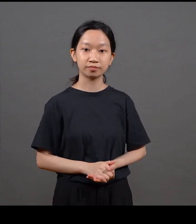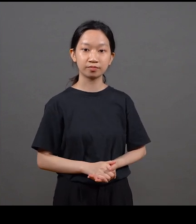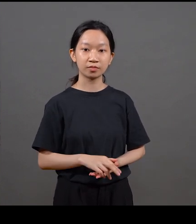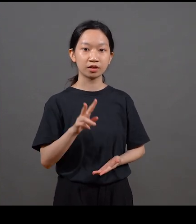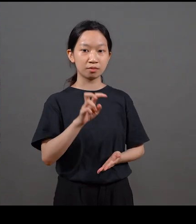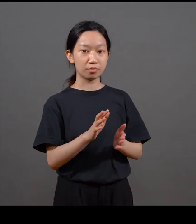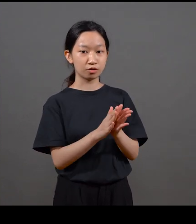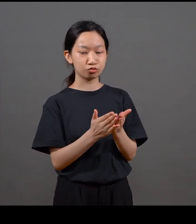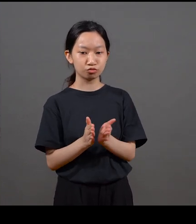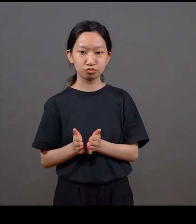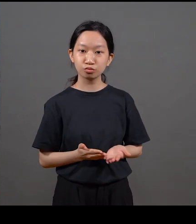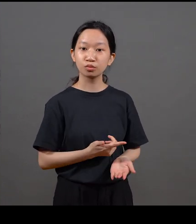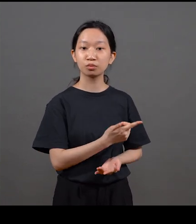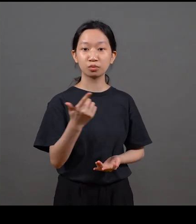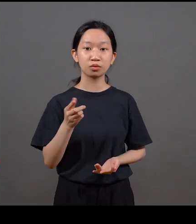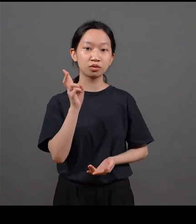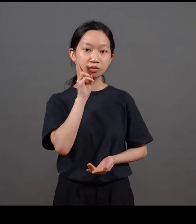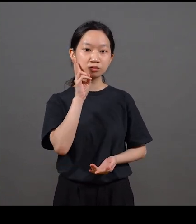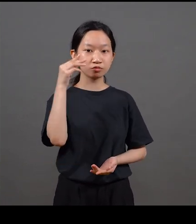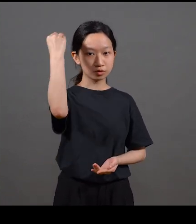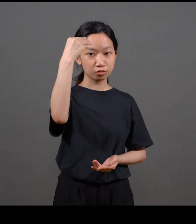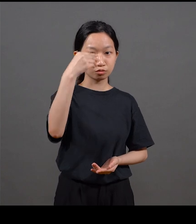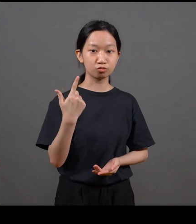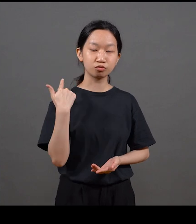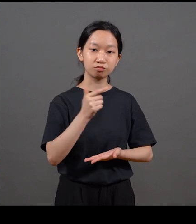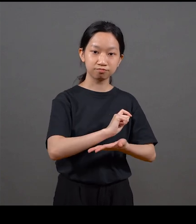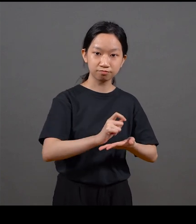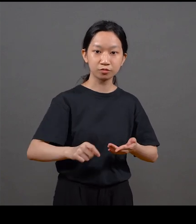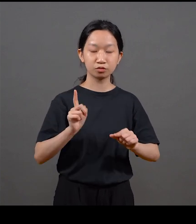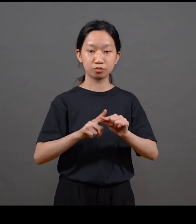there are, like, many more booklets that are really even using the Tamil script